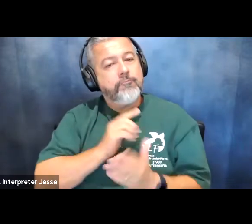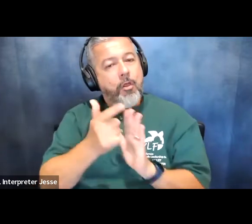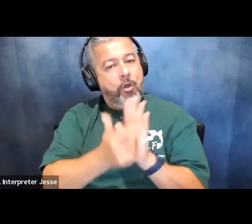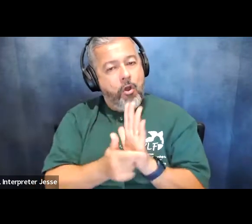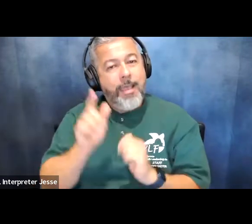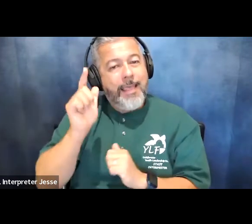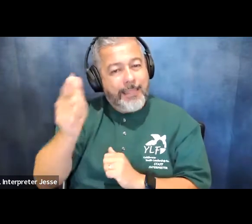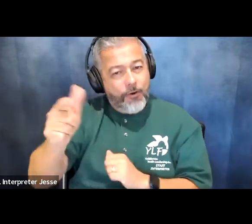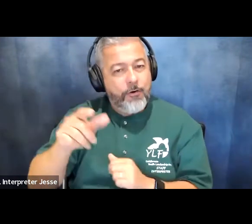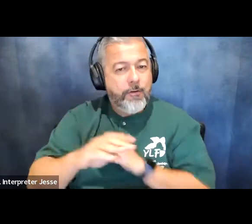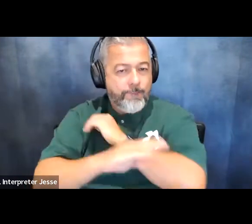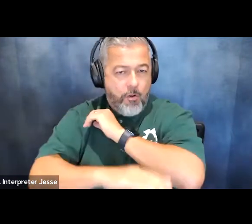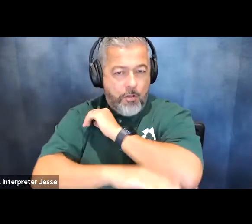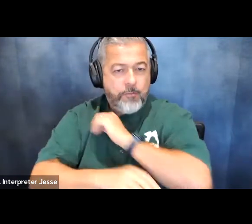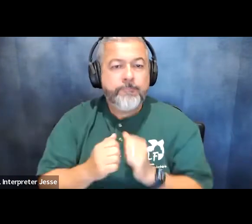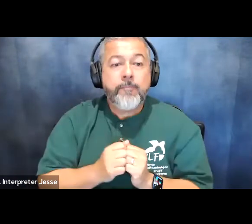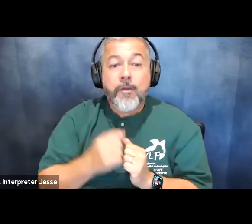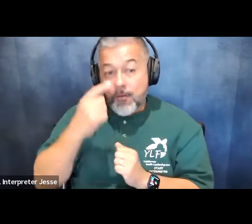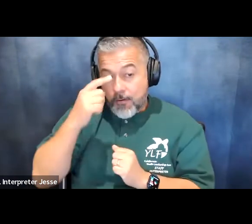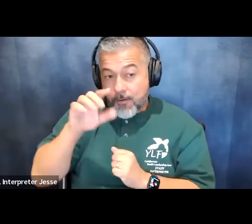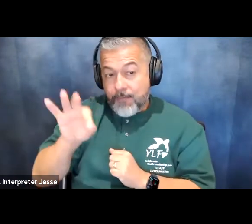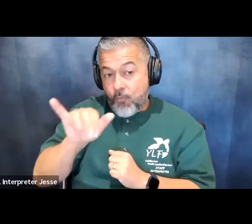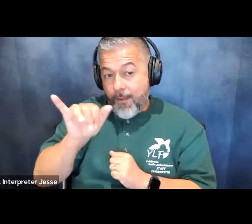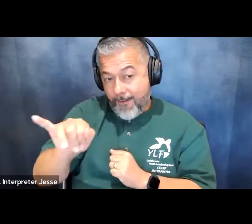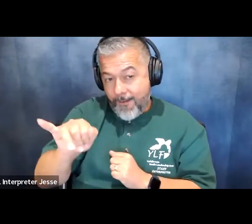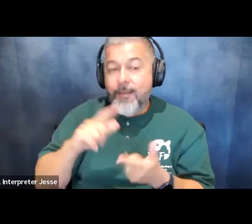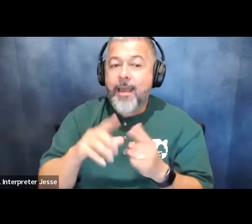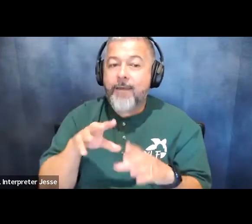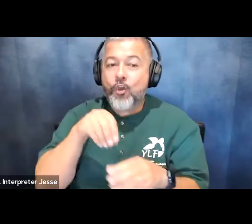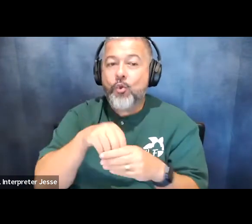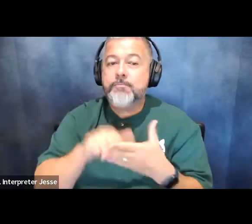for your information i have enclosed my statement from the congressional record